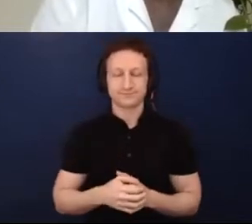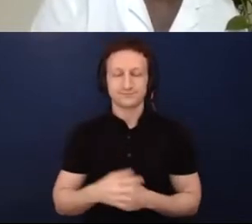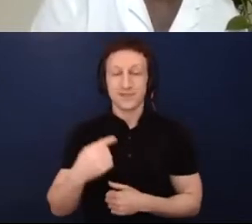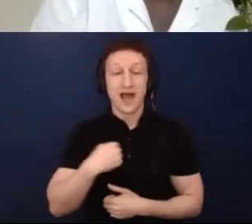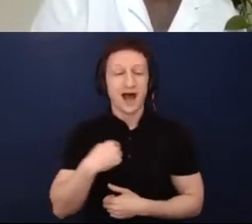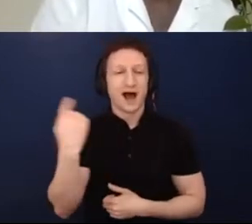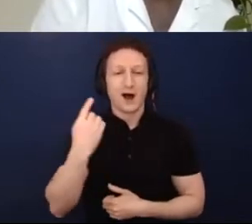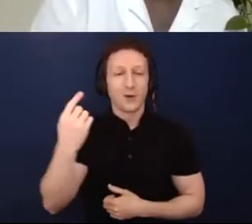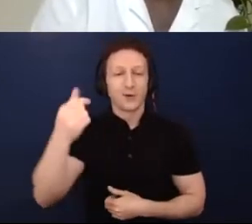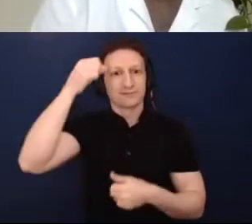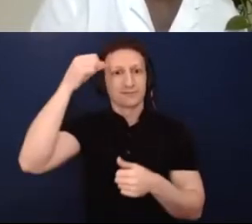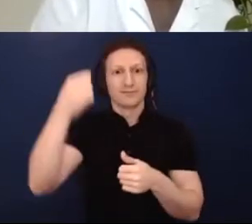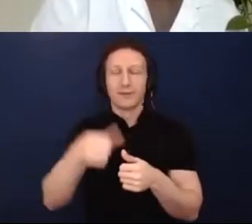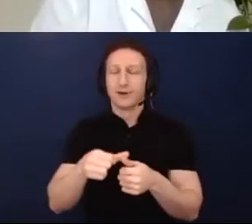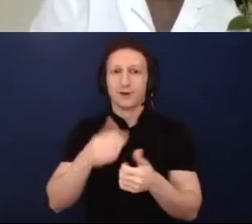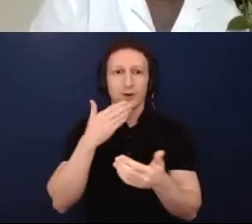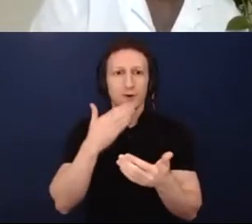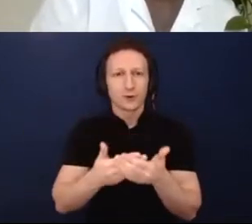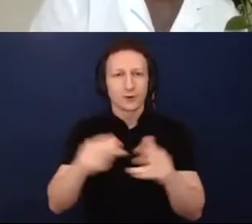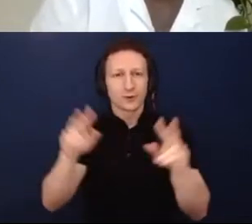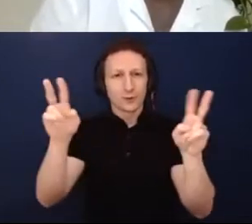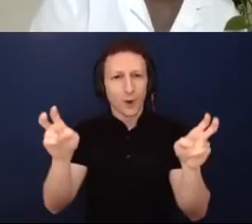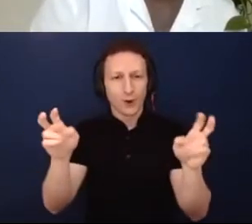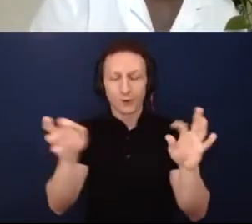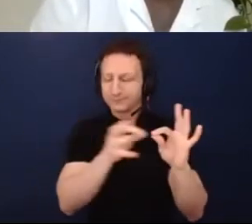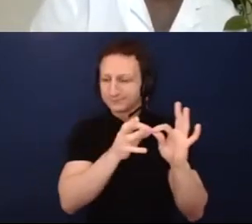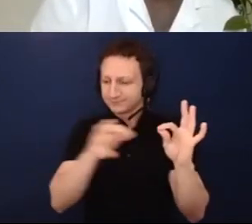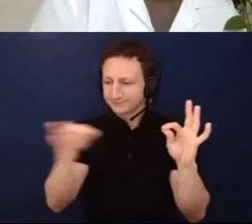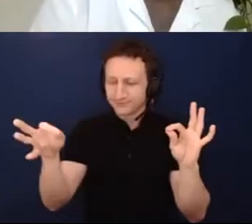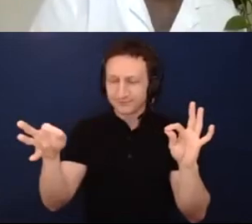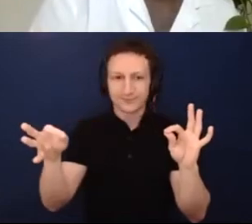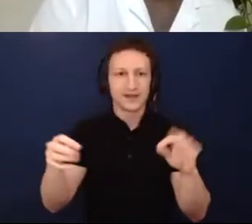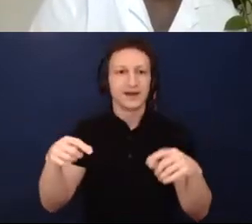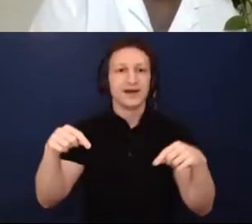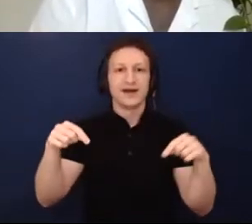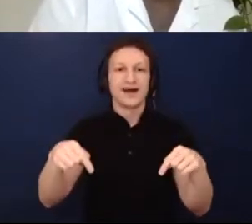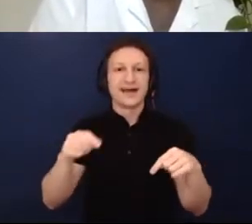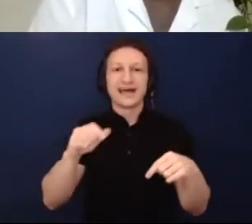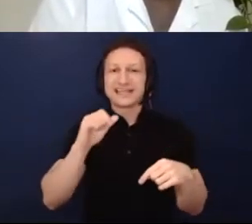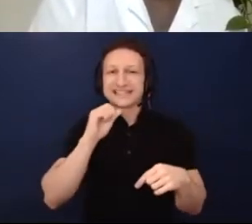heard recently is "It's not a revolution if it's not accessible." And so